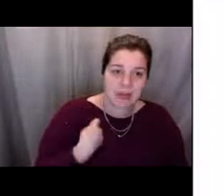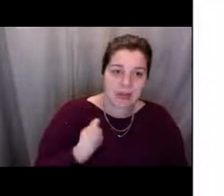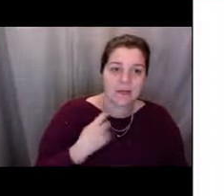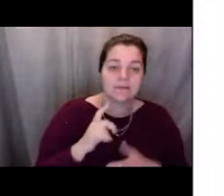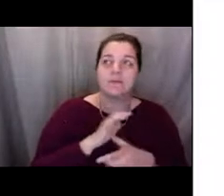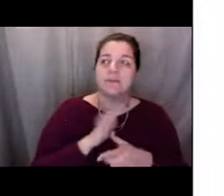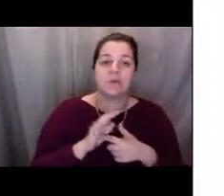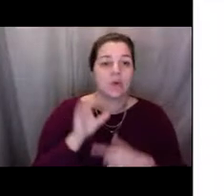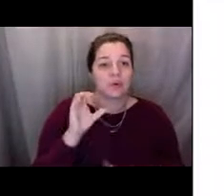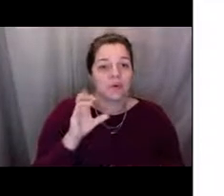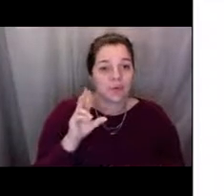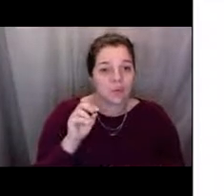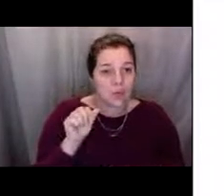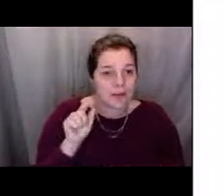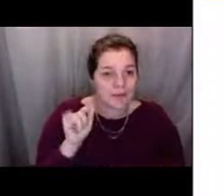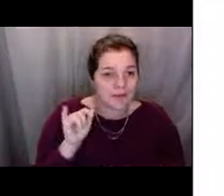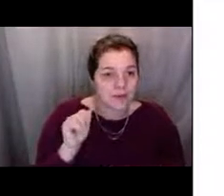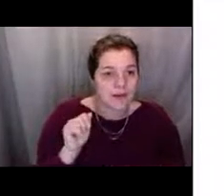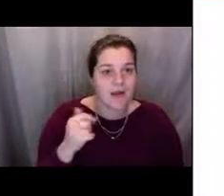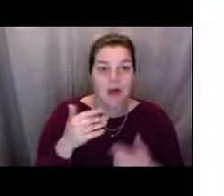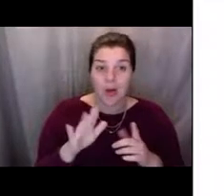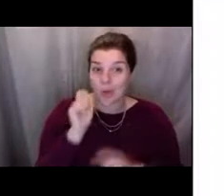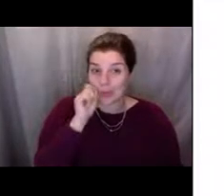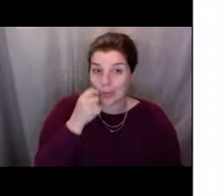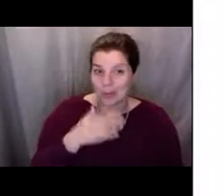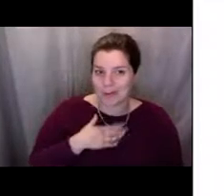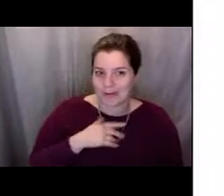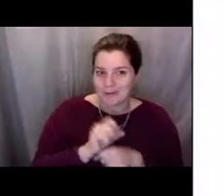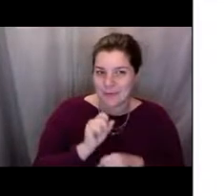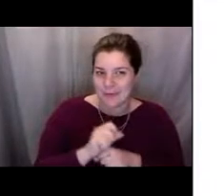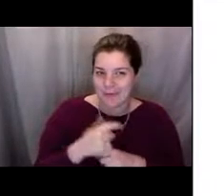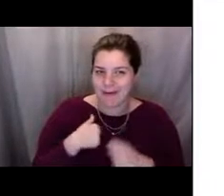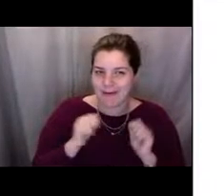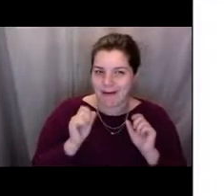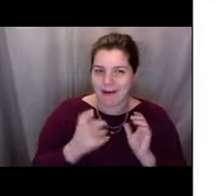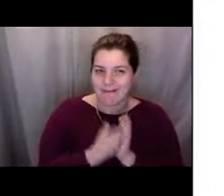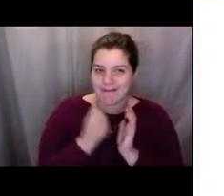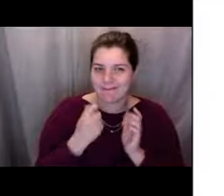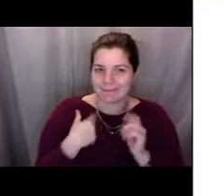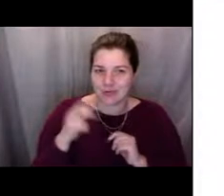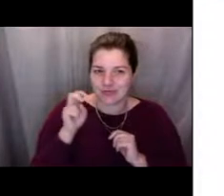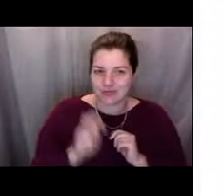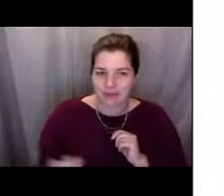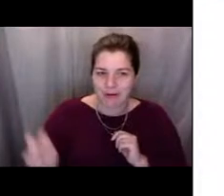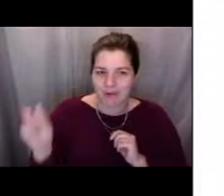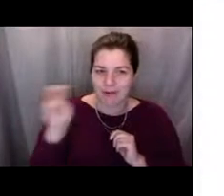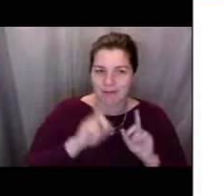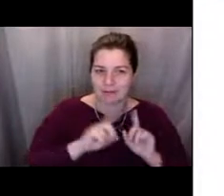So the cool thing about my job is we get to travel around and go to different places if we get lucky enough